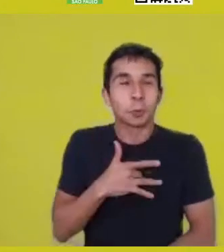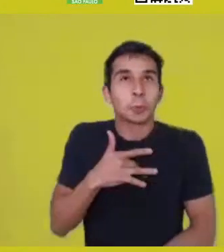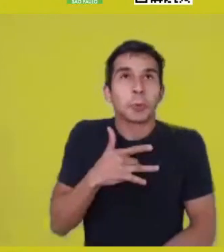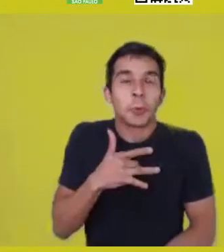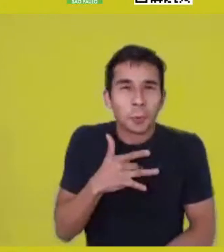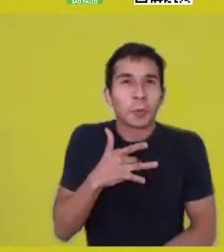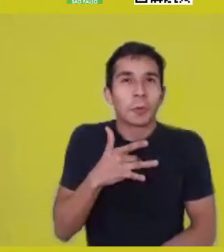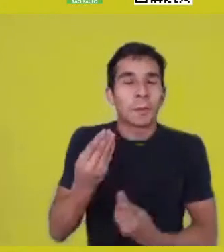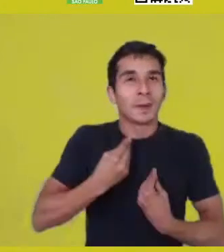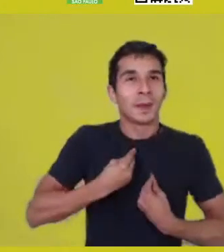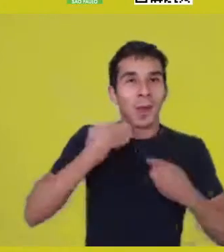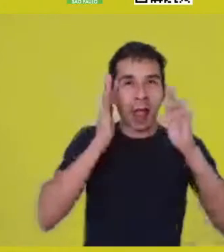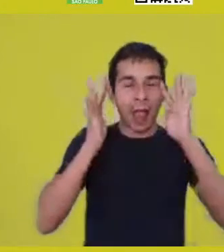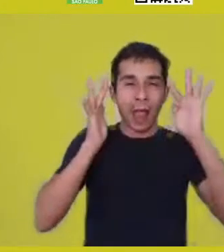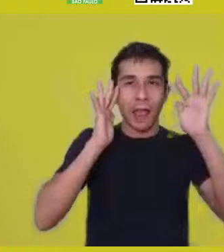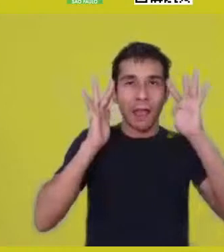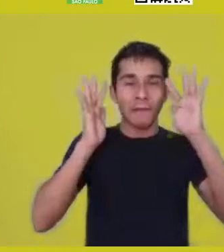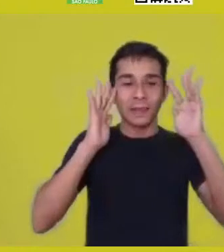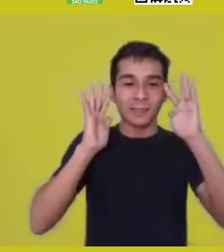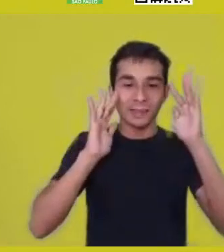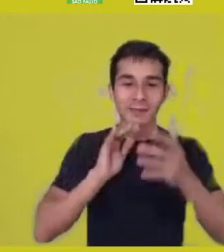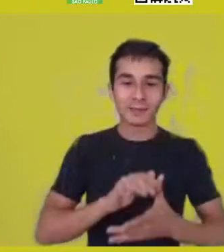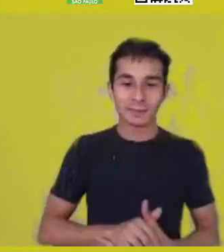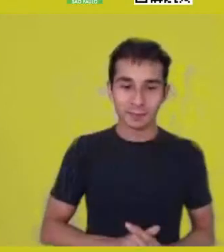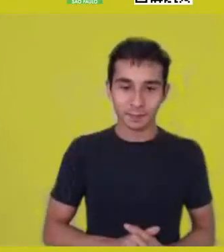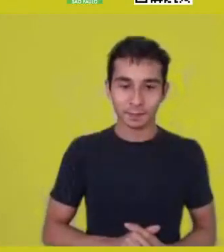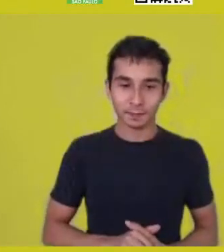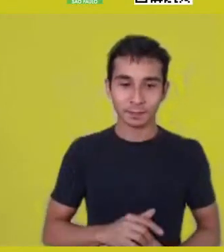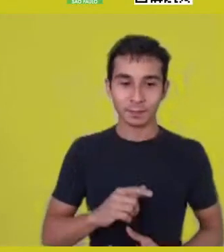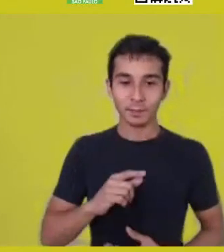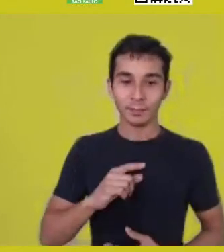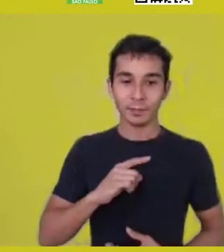I have a question from the Ubuntu Village School,